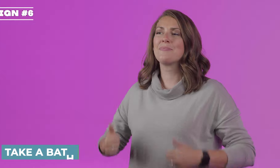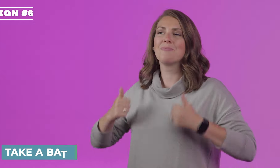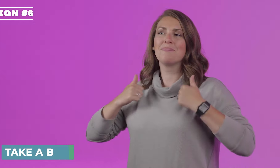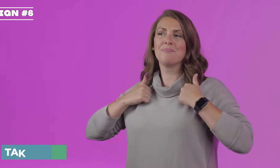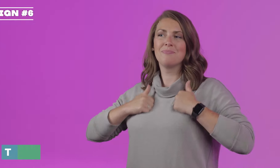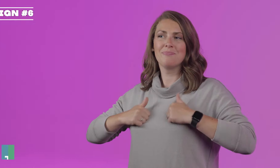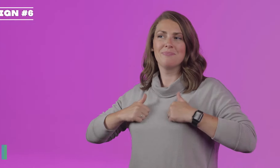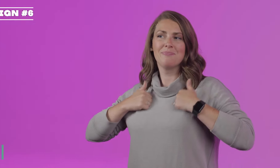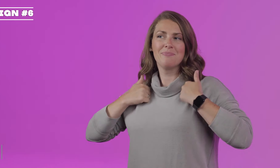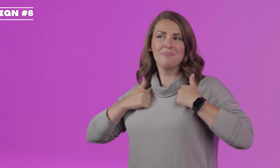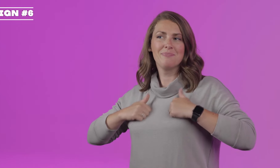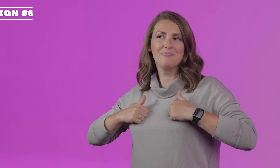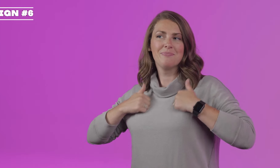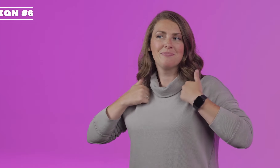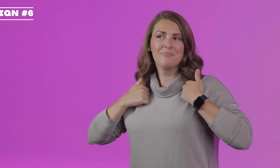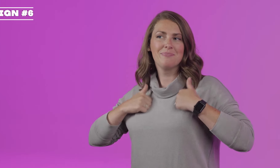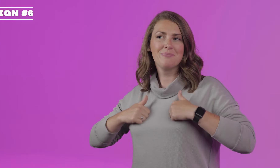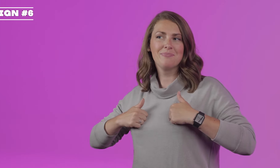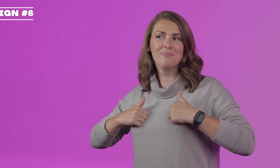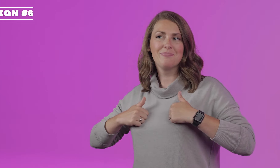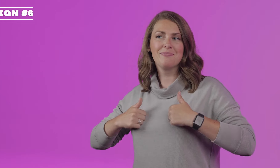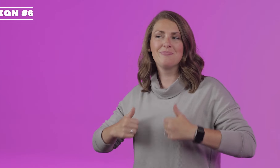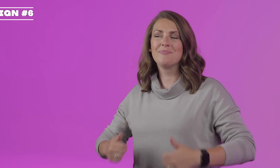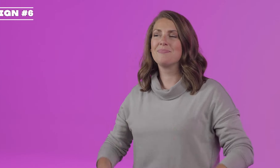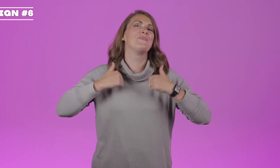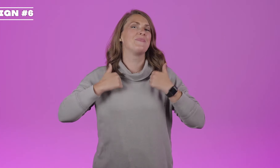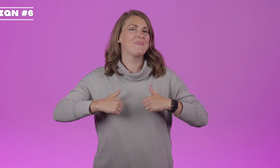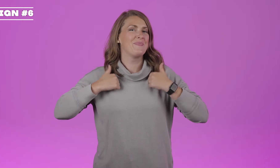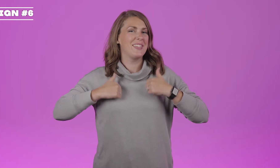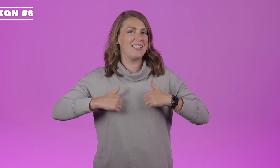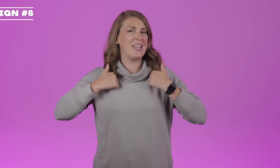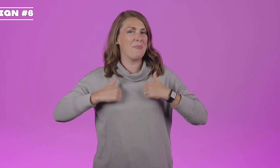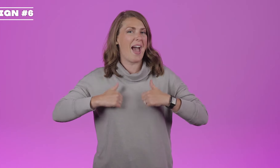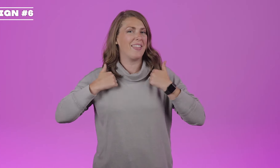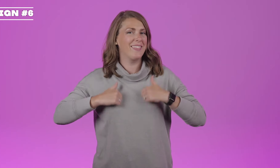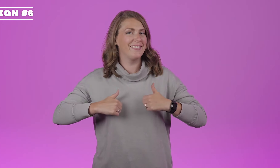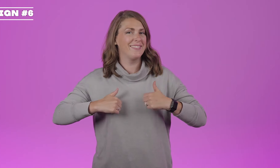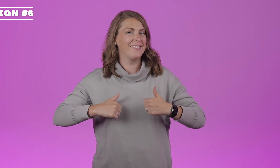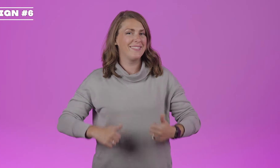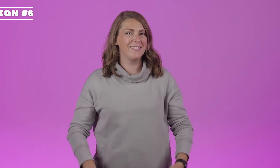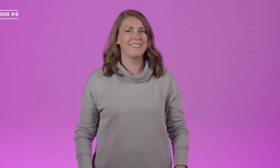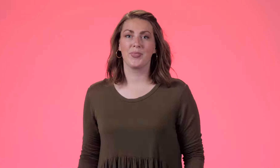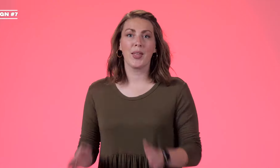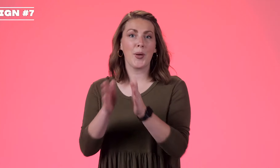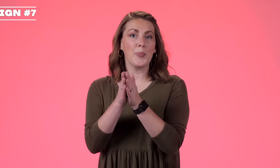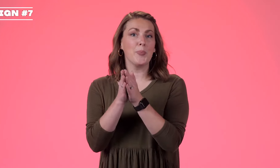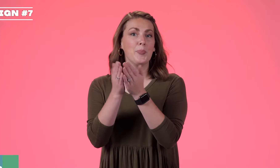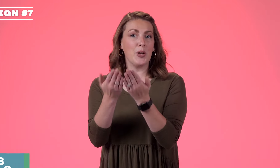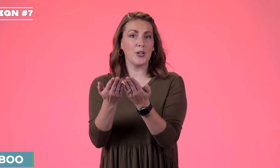you're just scrubbing your body down like you're taking a bath, 'take a bath'. 'Book',